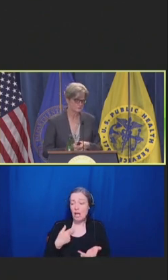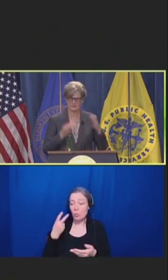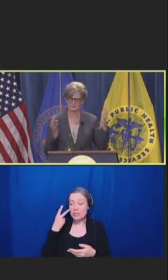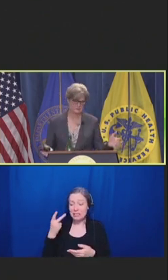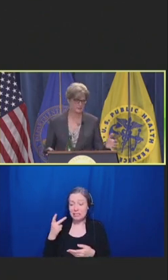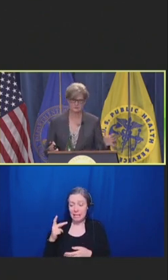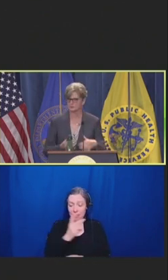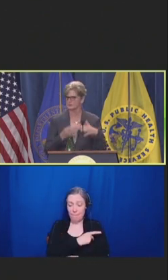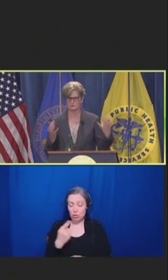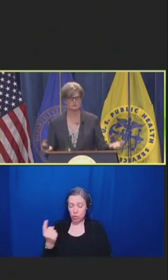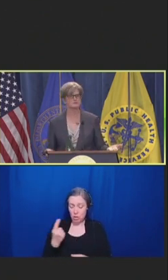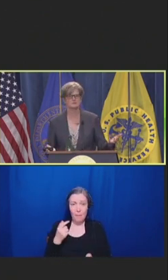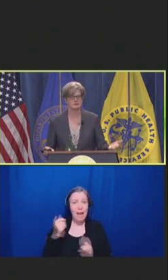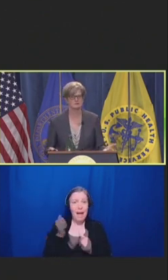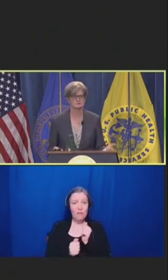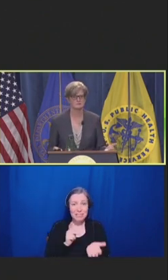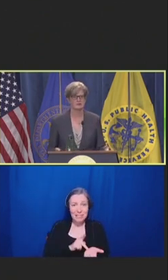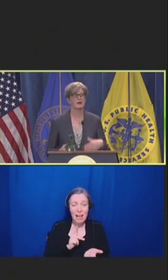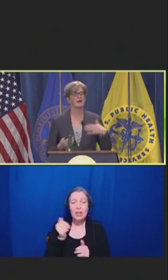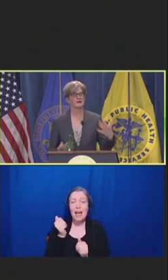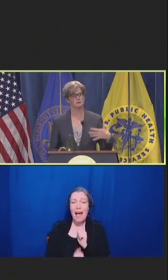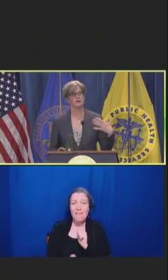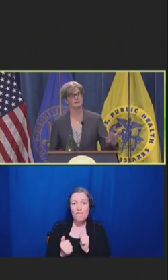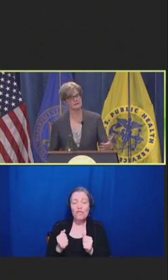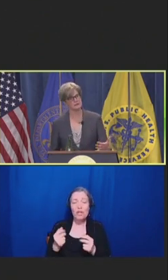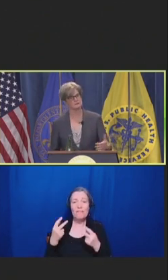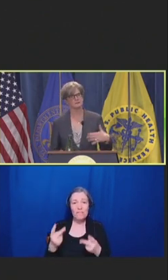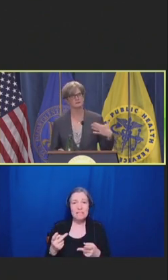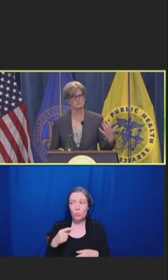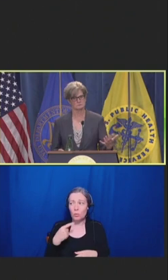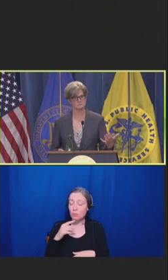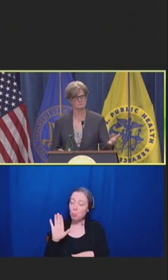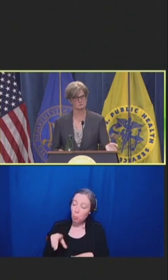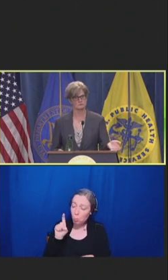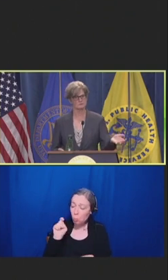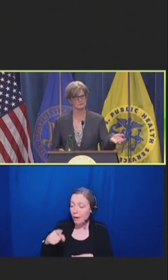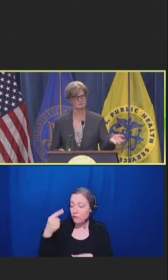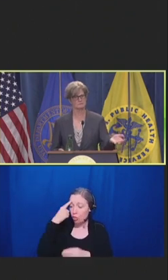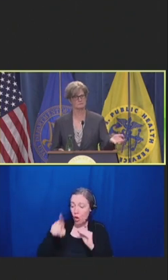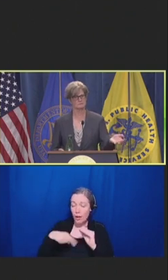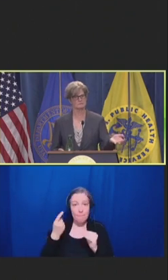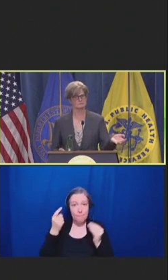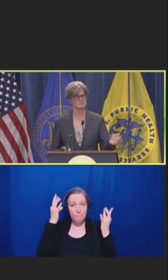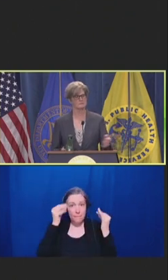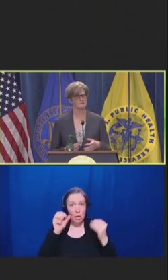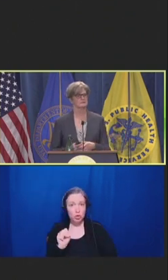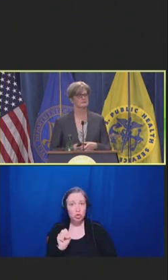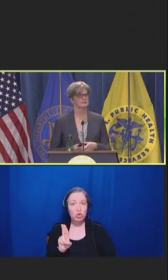every psychiatrist, every visit has to say, "Have you had any thoughts about suicide?"